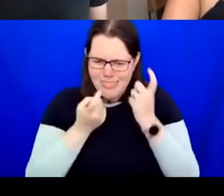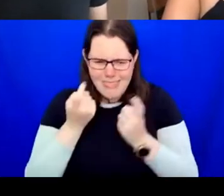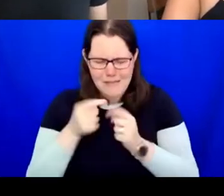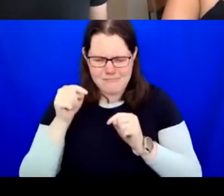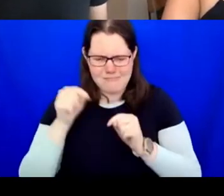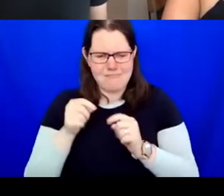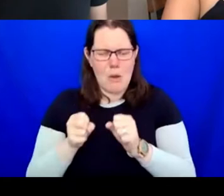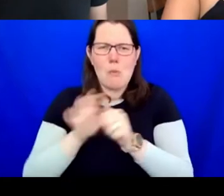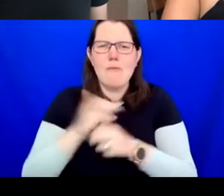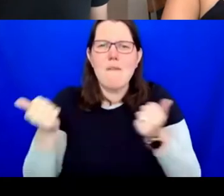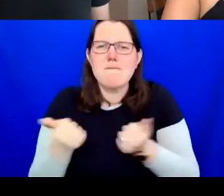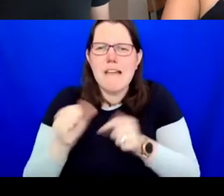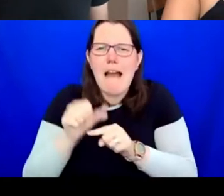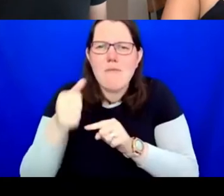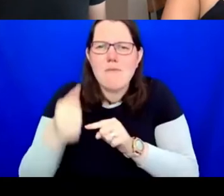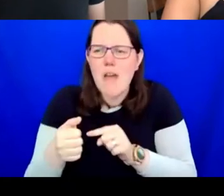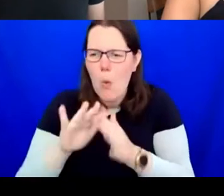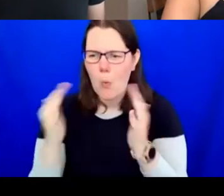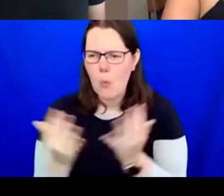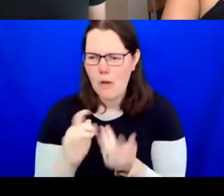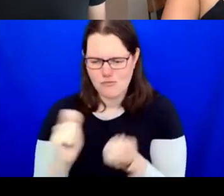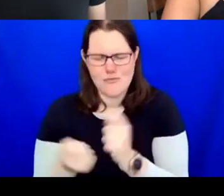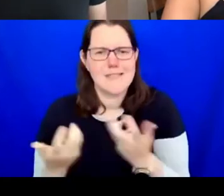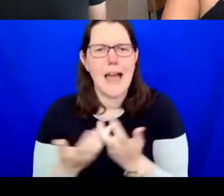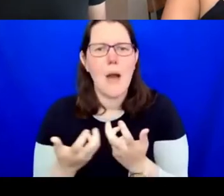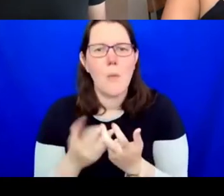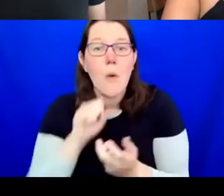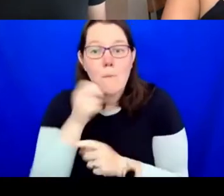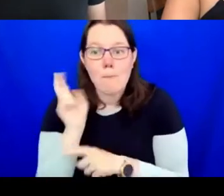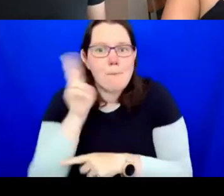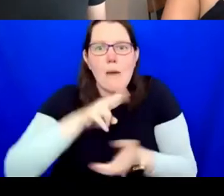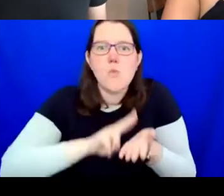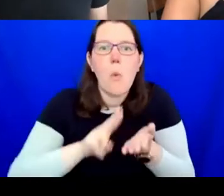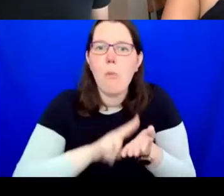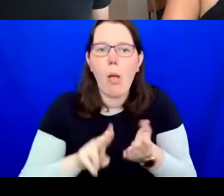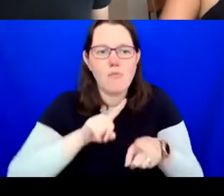Will we completely go back to the normal and try to forget what has happened? Will we change